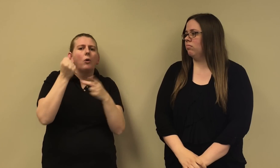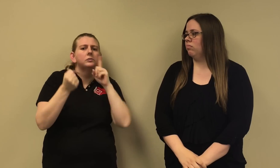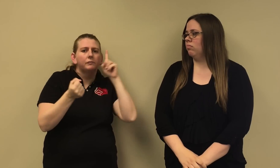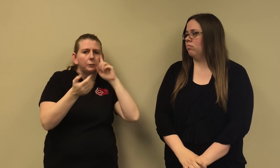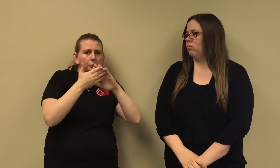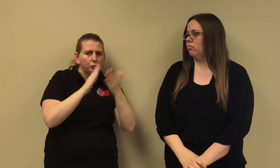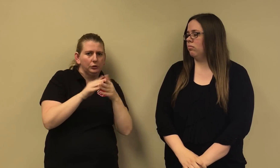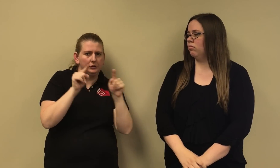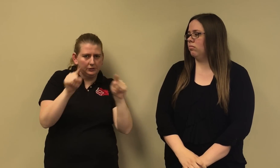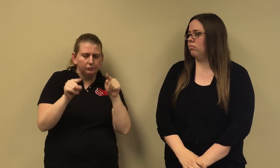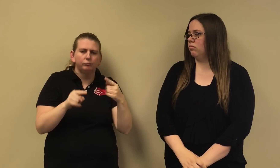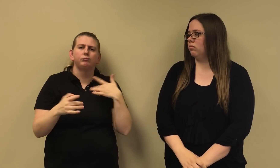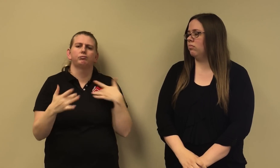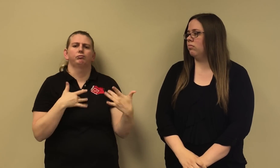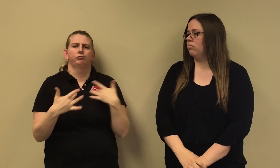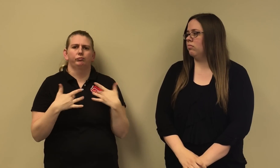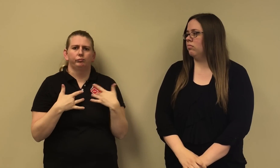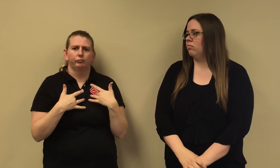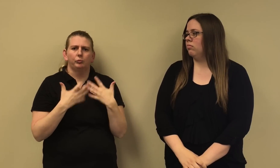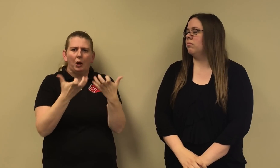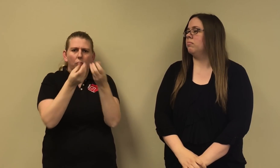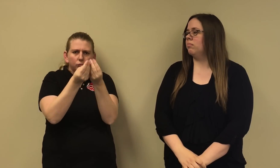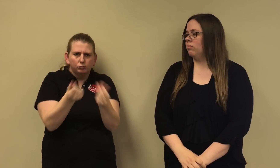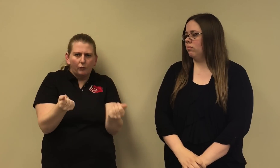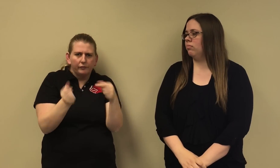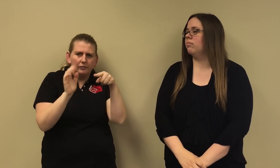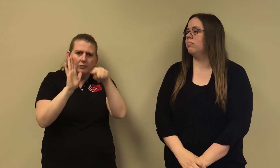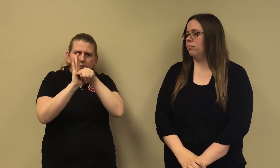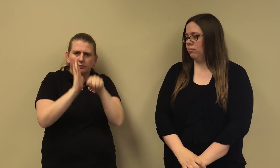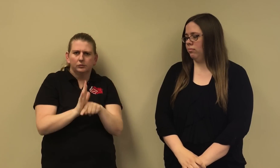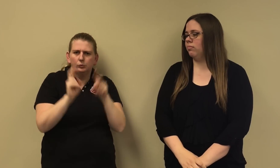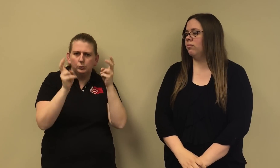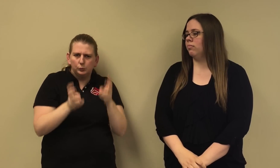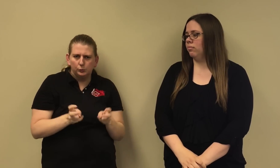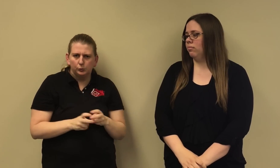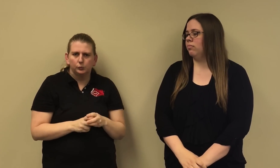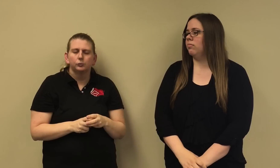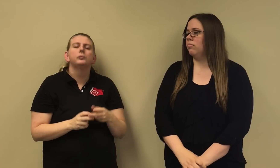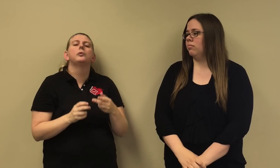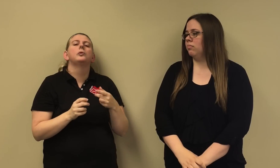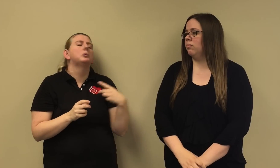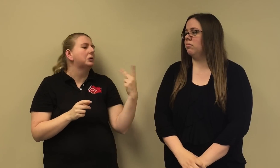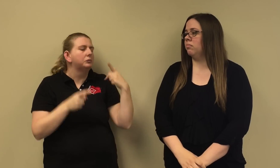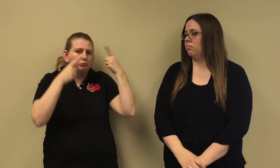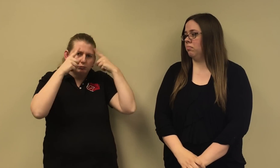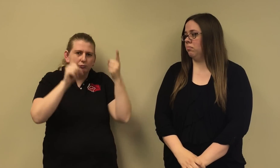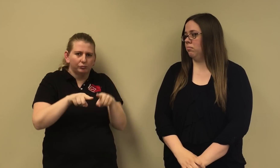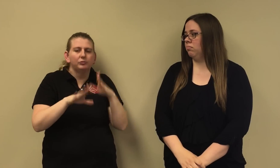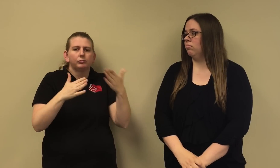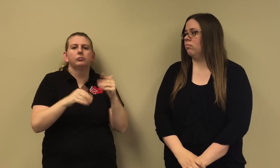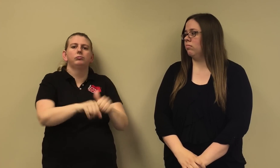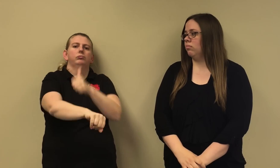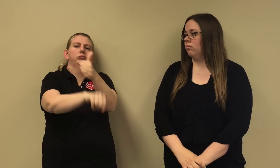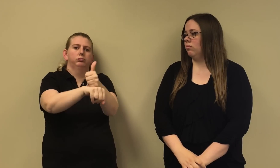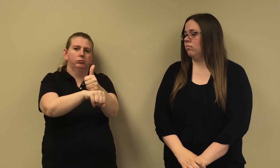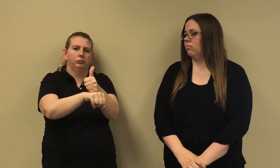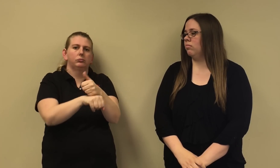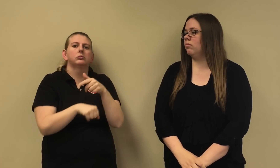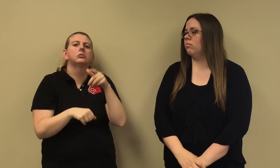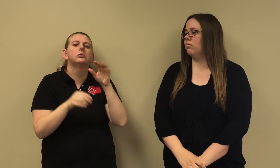Members of the Deaf Community and the Interpreters have expressed various concerns and want those concerns to be resolved.